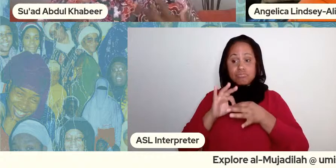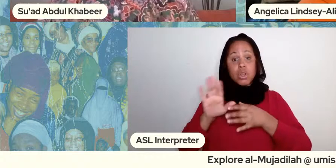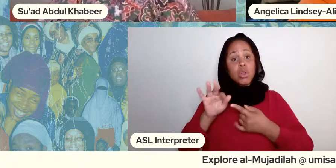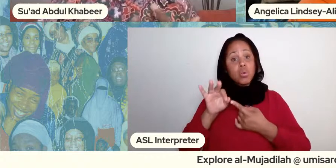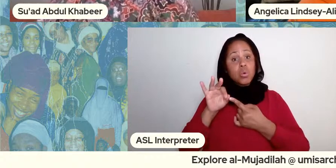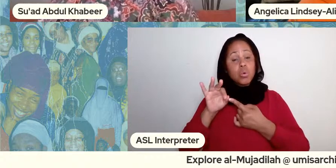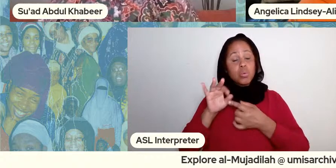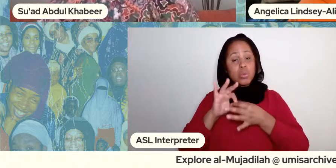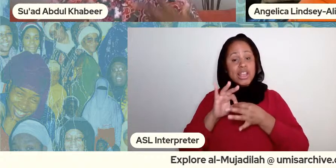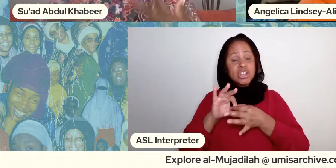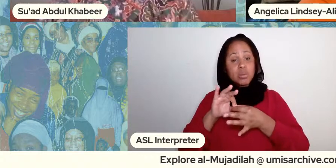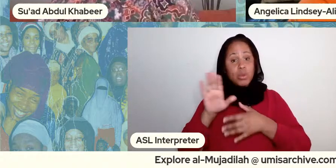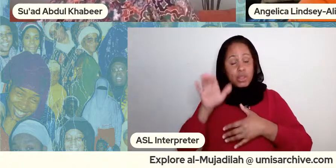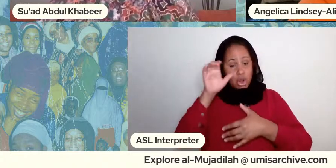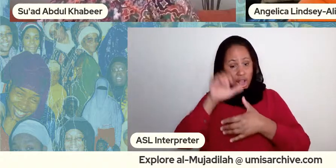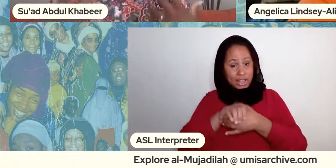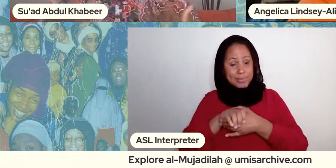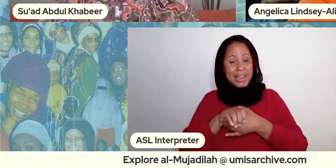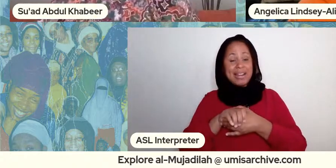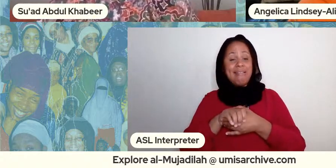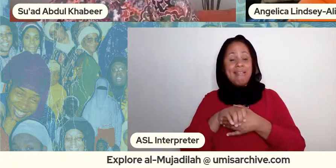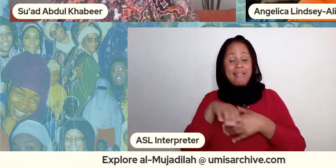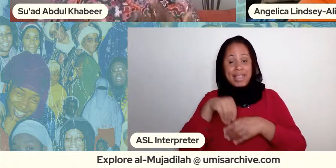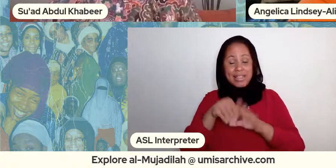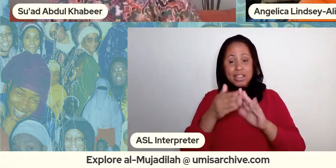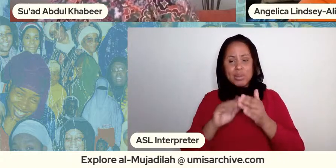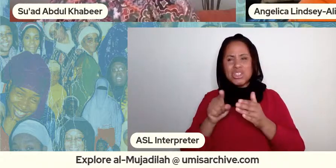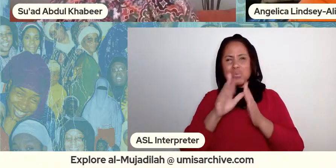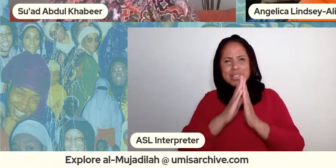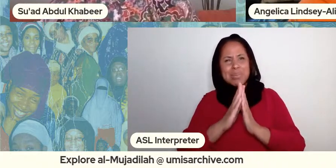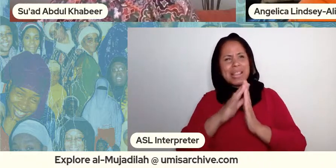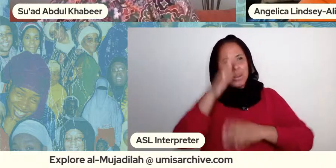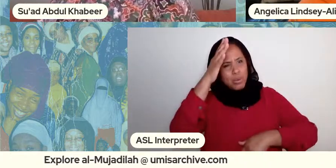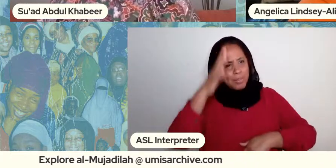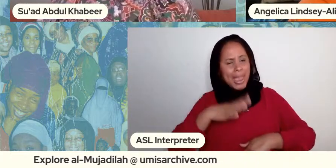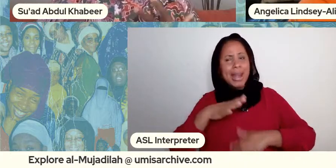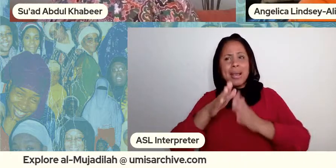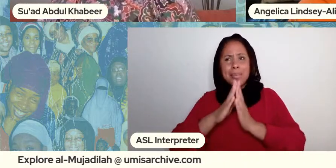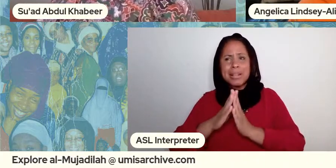pleading with men pleading with husbands pleading with leadership to do the right thing and i always